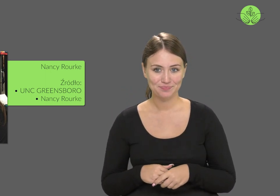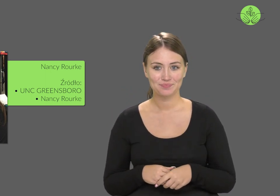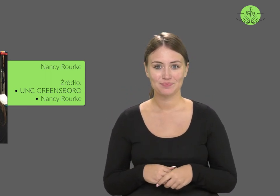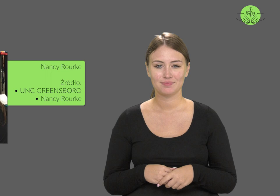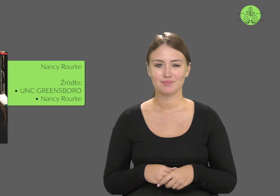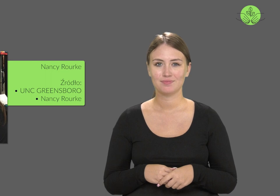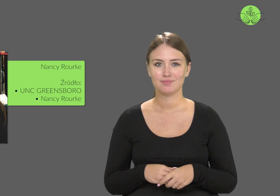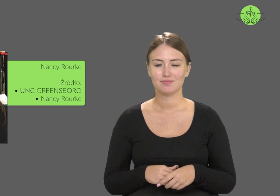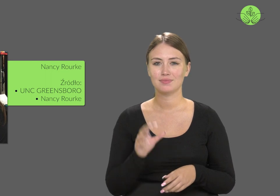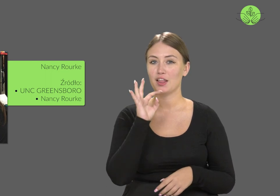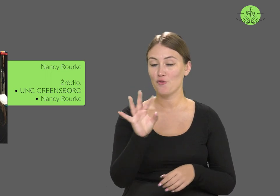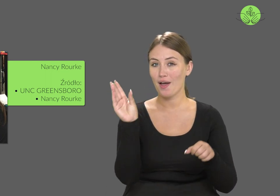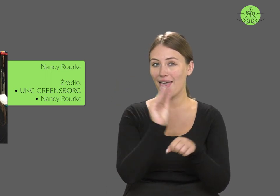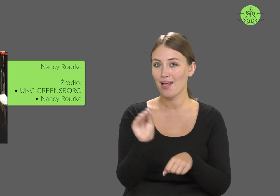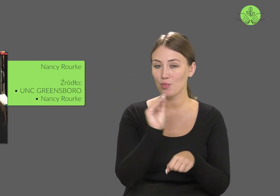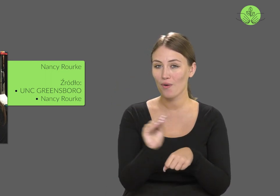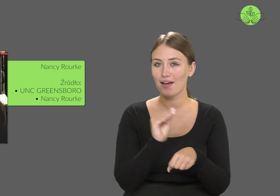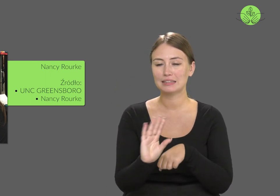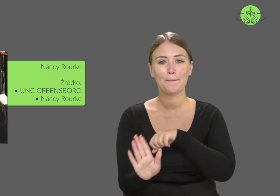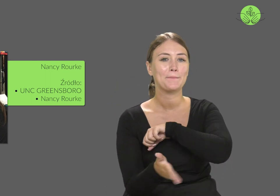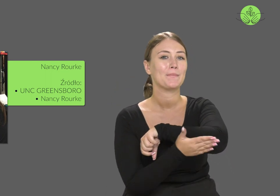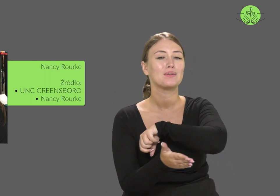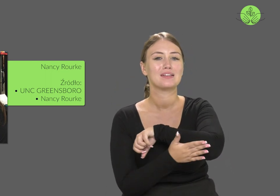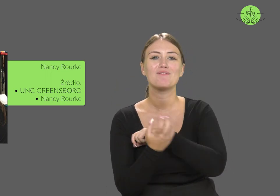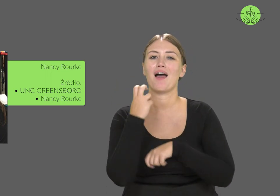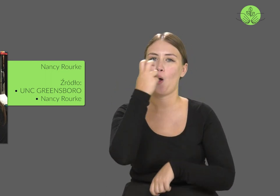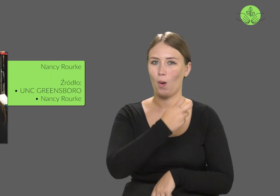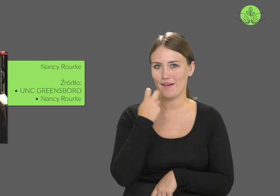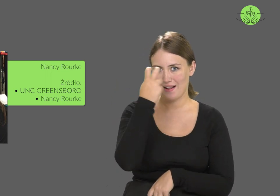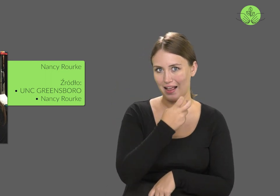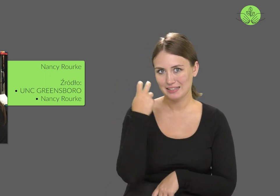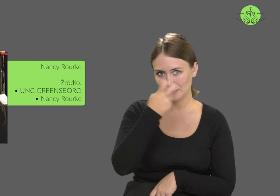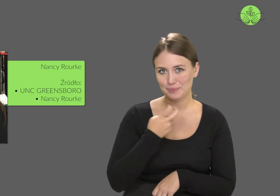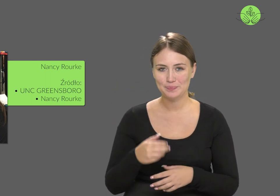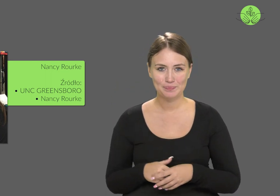Her education was based on oralism.